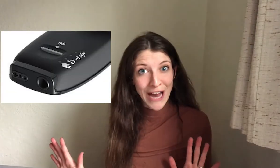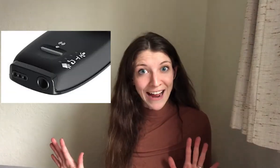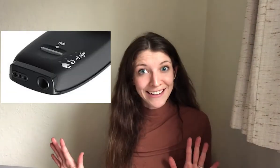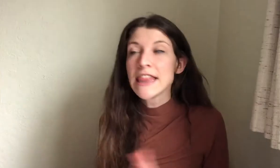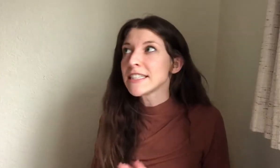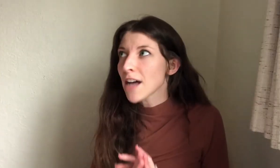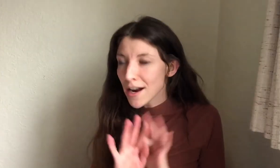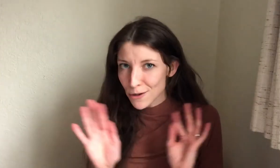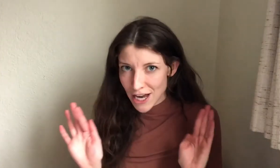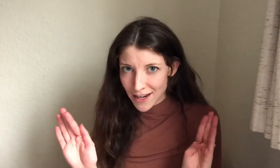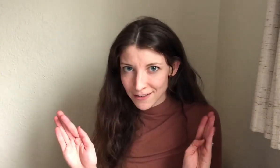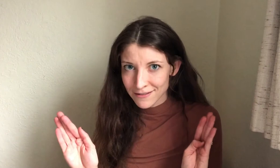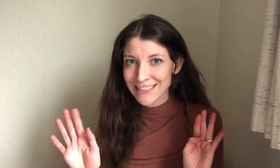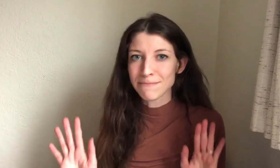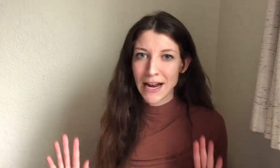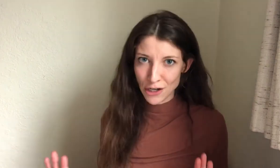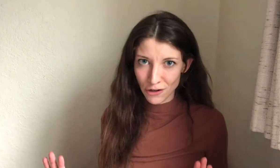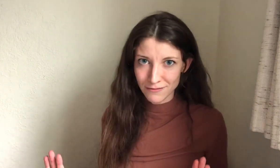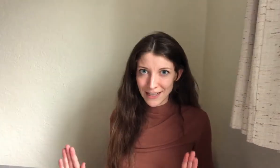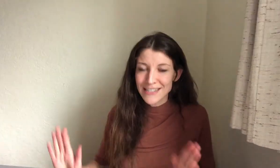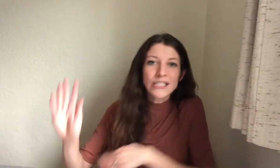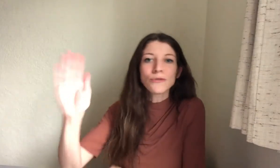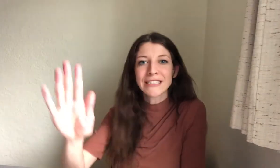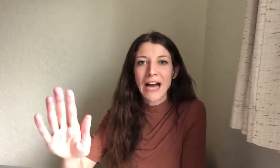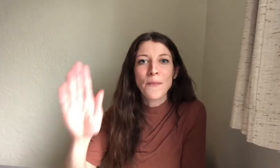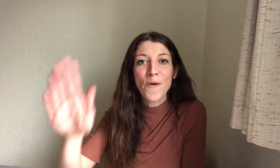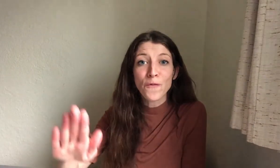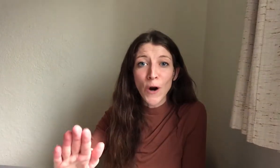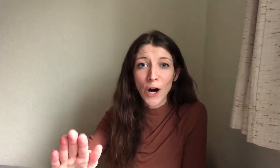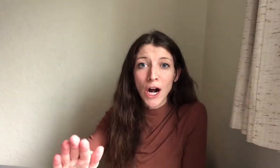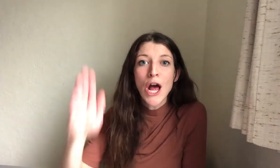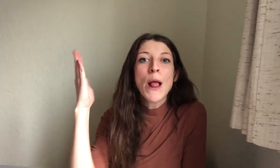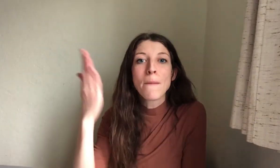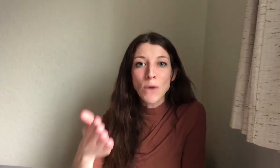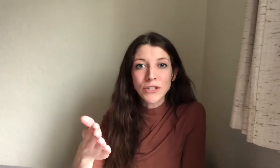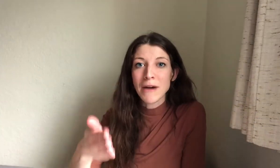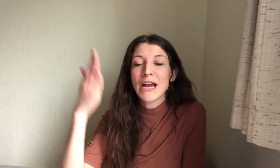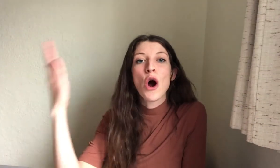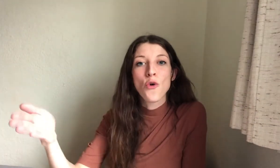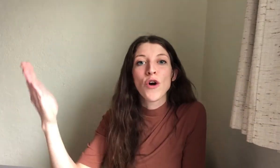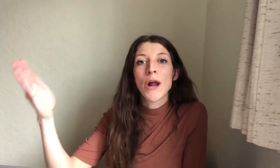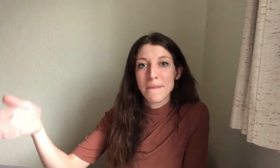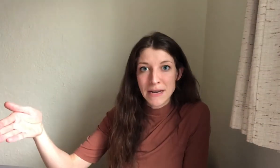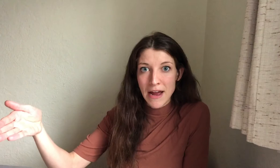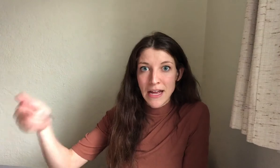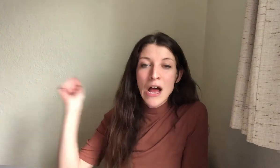jack. This audio jack is magical. and this is the reason I prefer the multi mic over the mini mic.